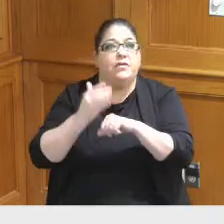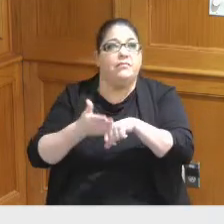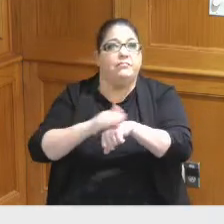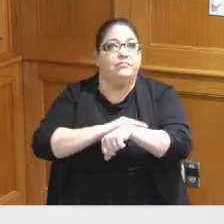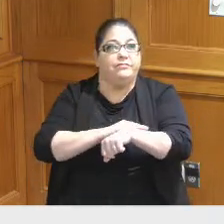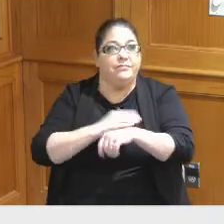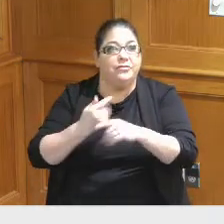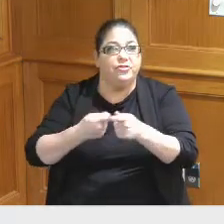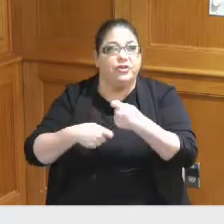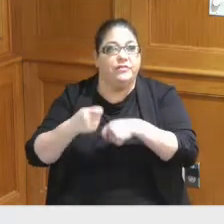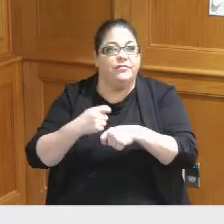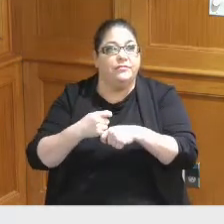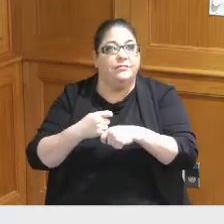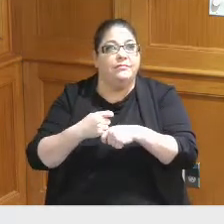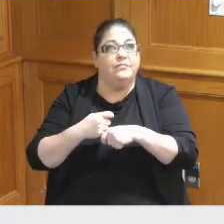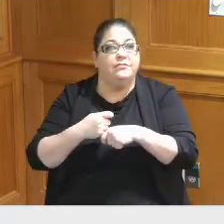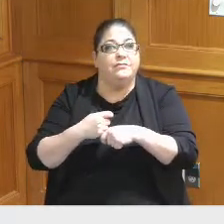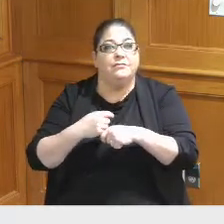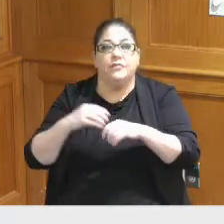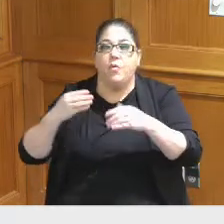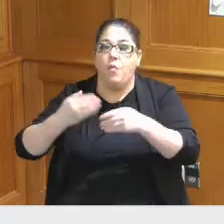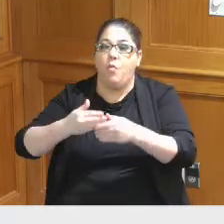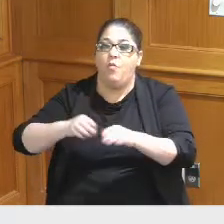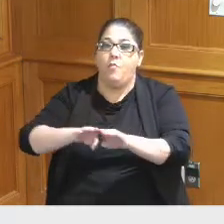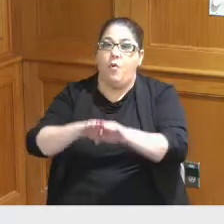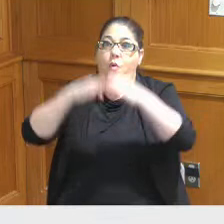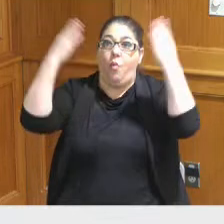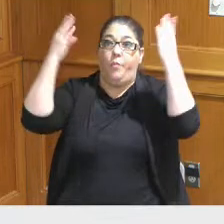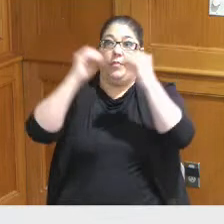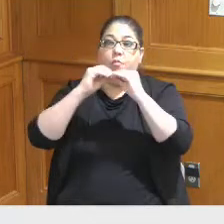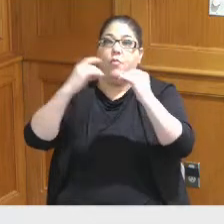open it up and bring light into the building which we think can make it more transparent